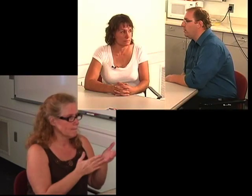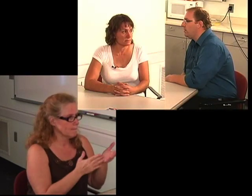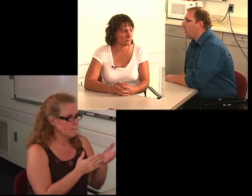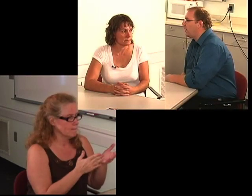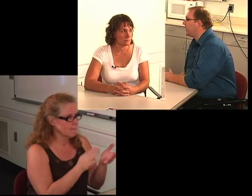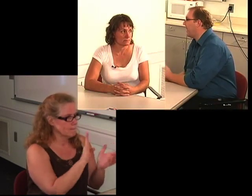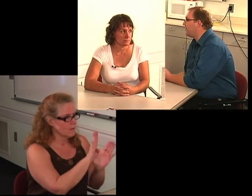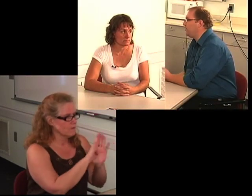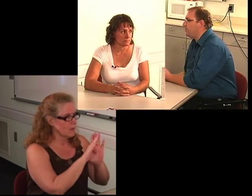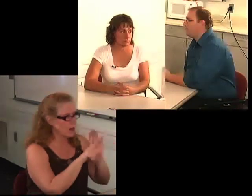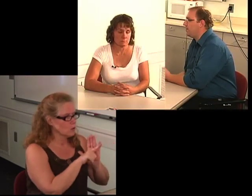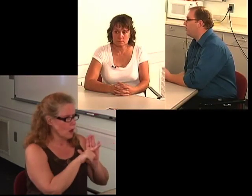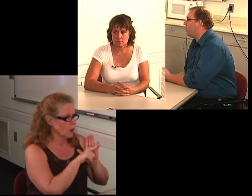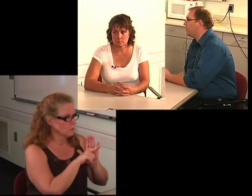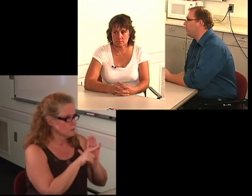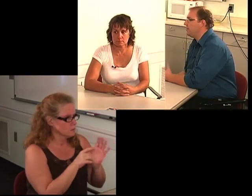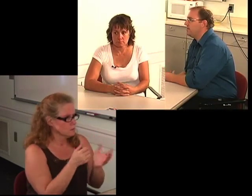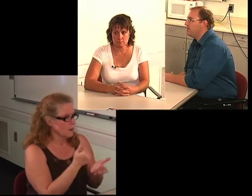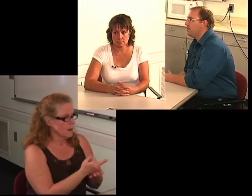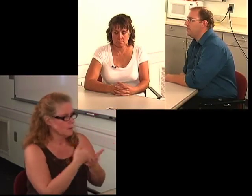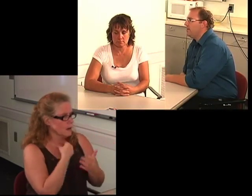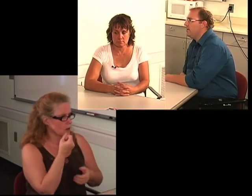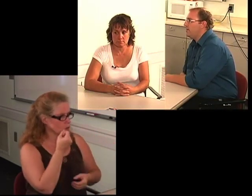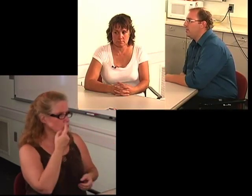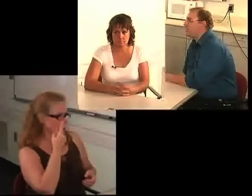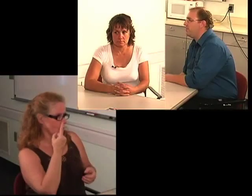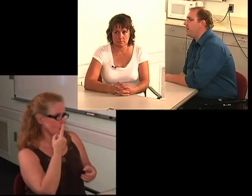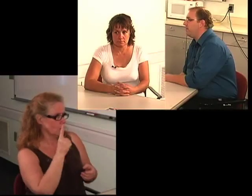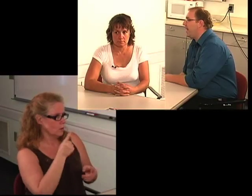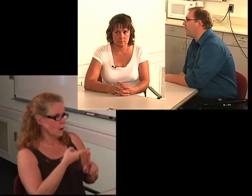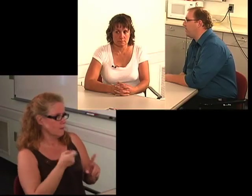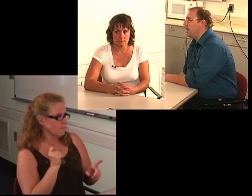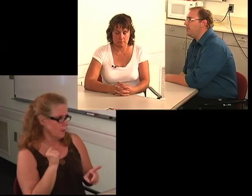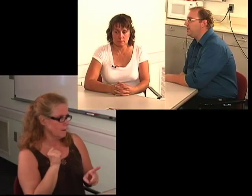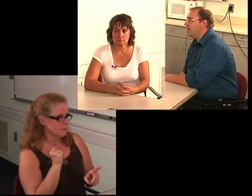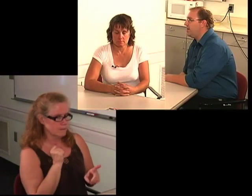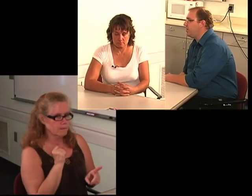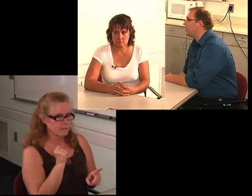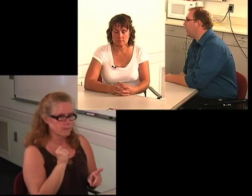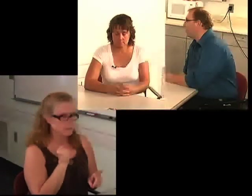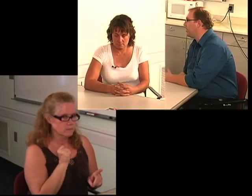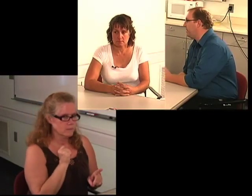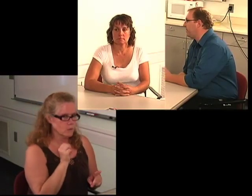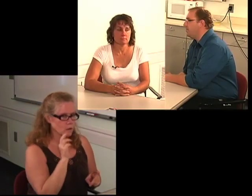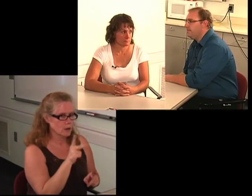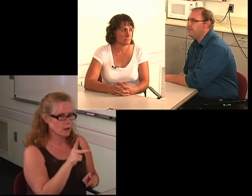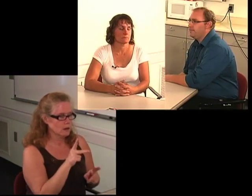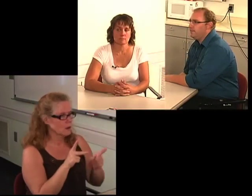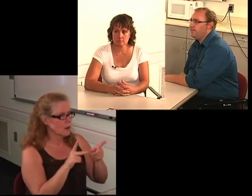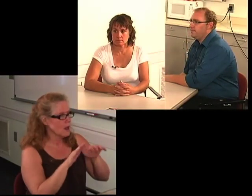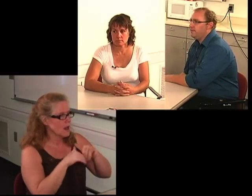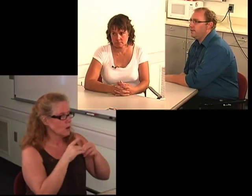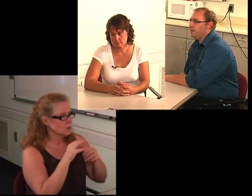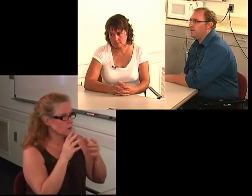I: I'd like to ask you some questions, some questions about your background to kind of help me understand where you're coming from.